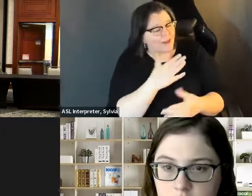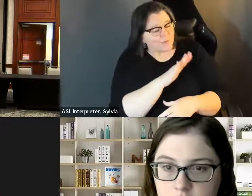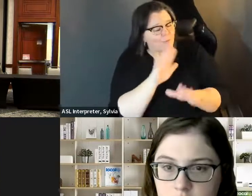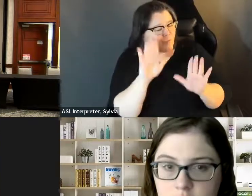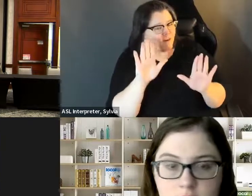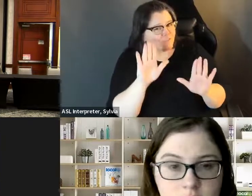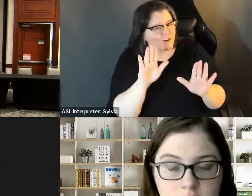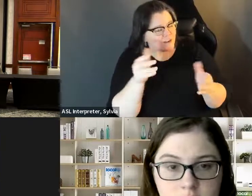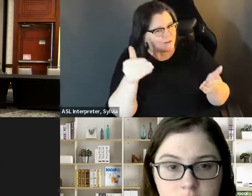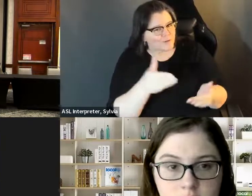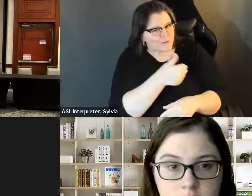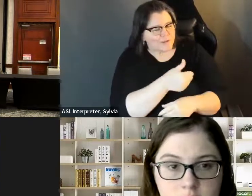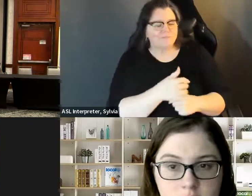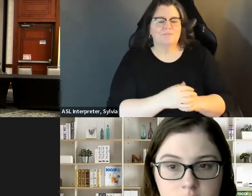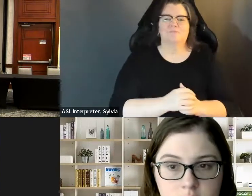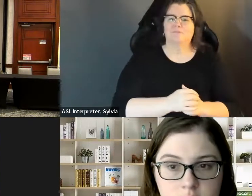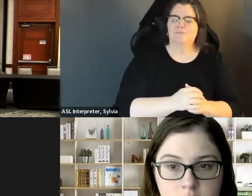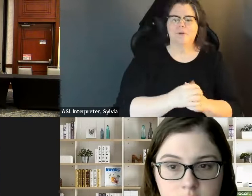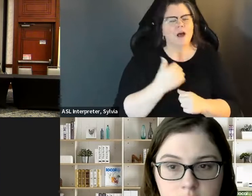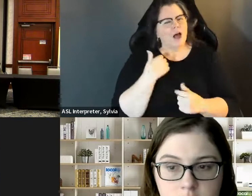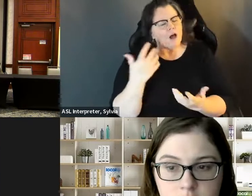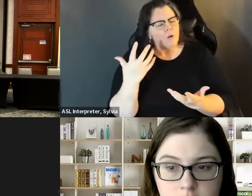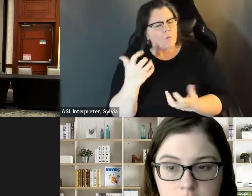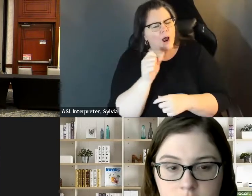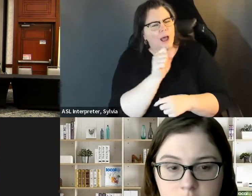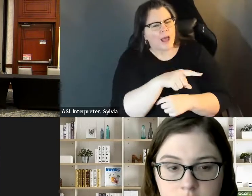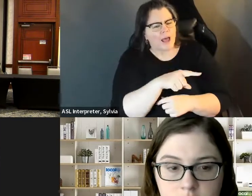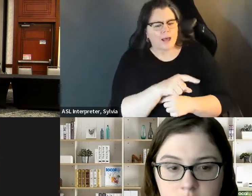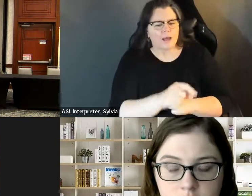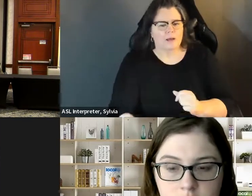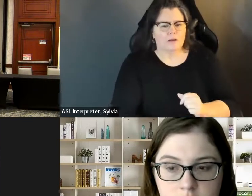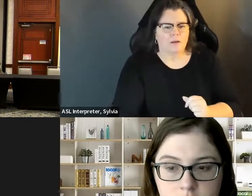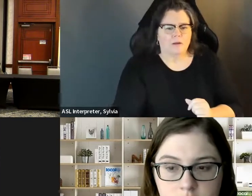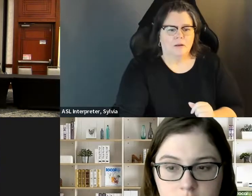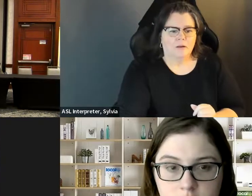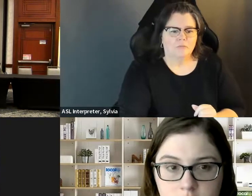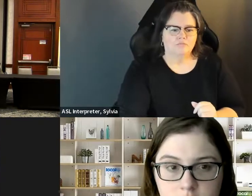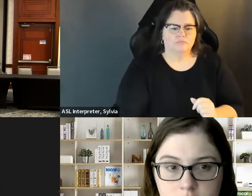as we go through the panel today. Thank you.